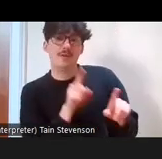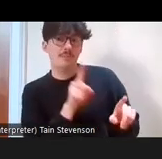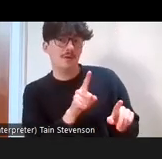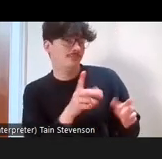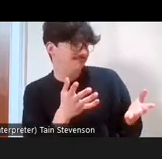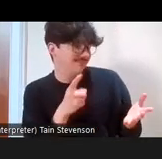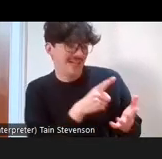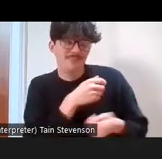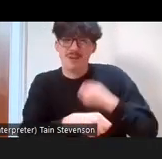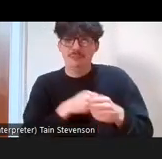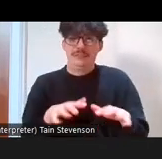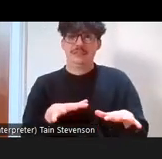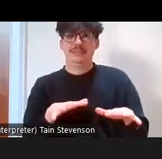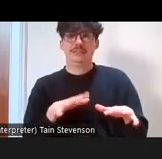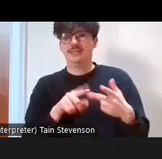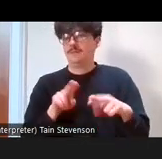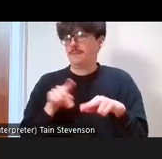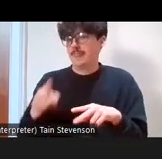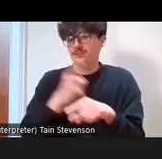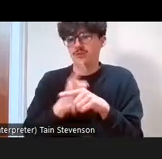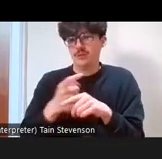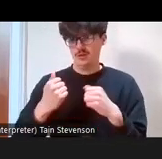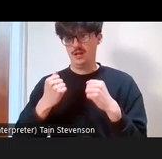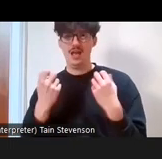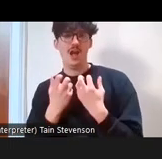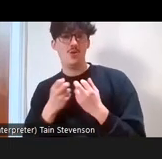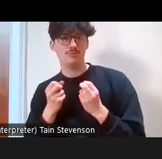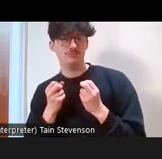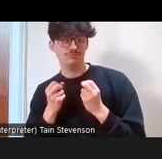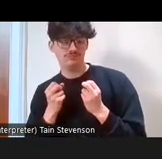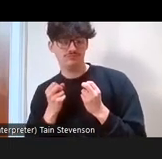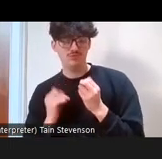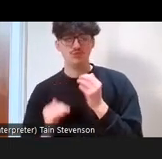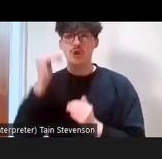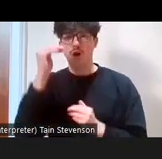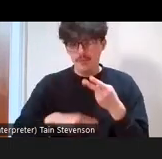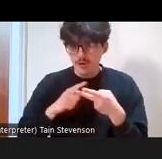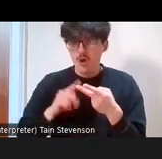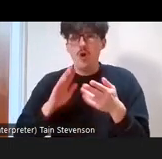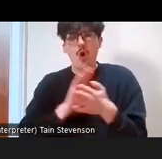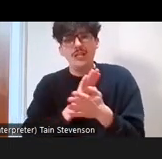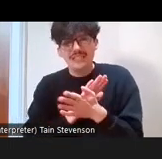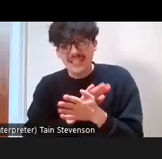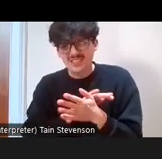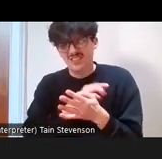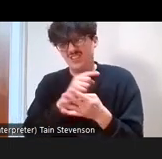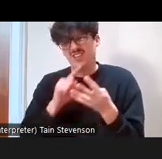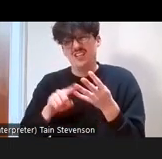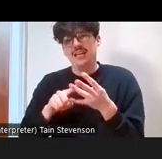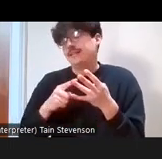So like talking about growing up in certain ways or holidays or extracurricular activities,